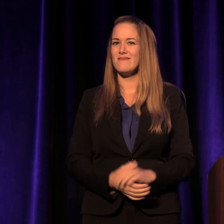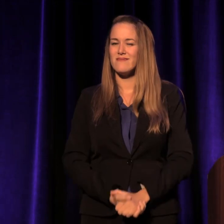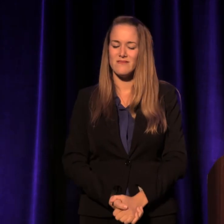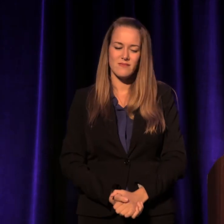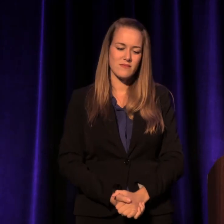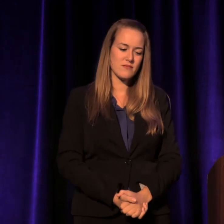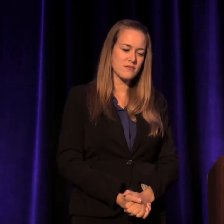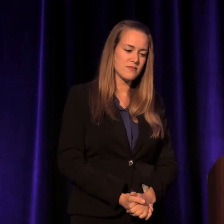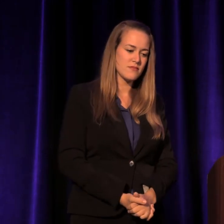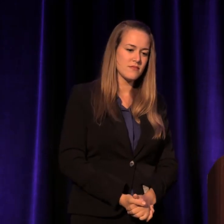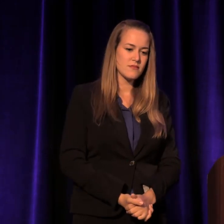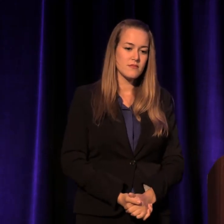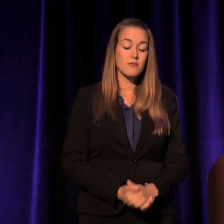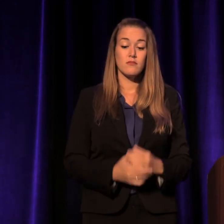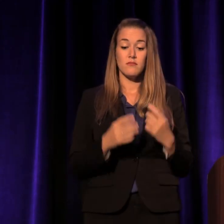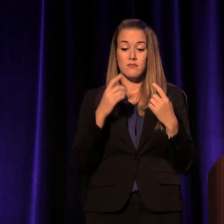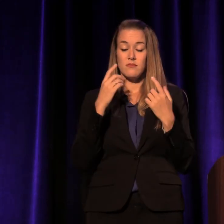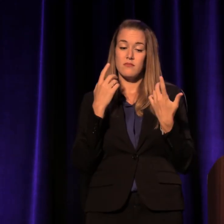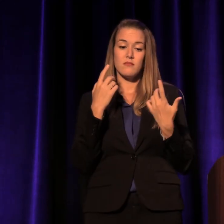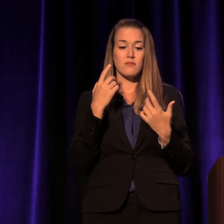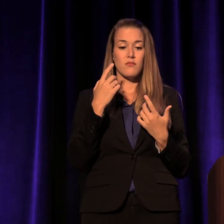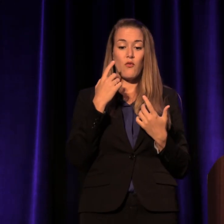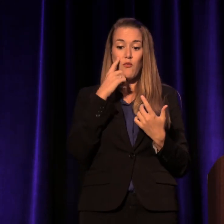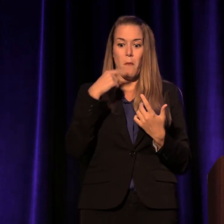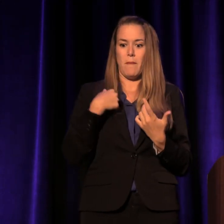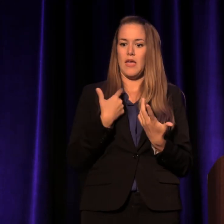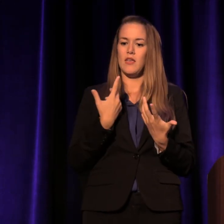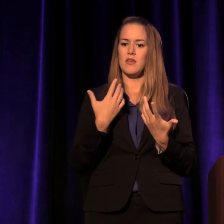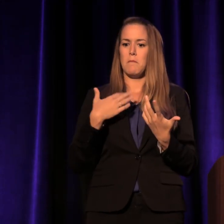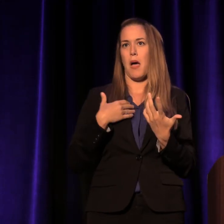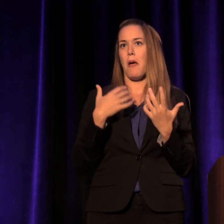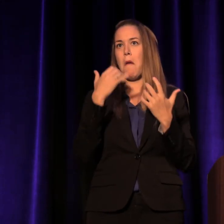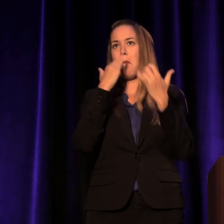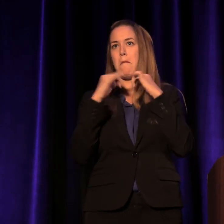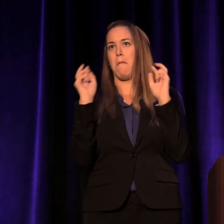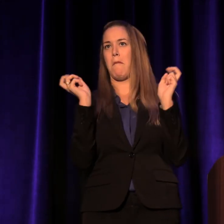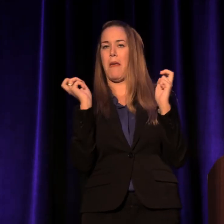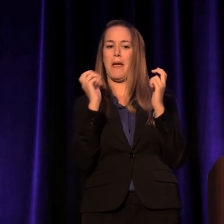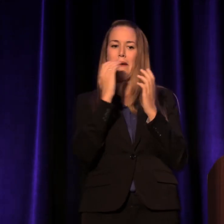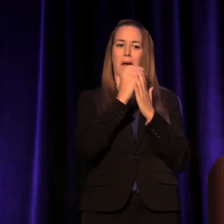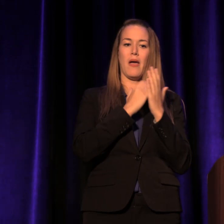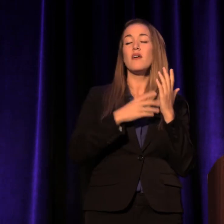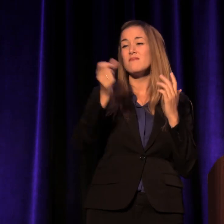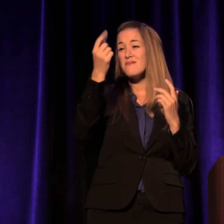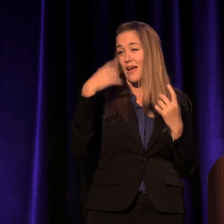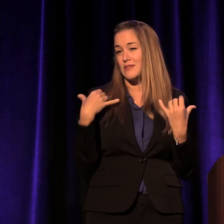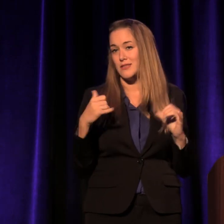What was mostly wrong with me when I did those bad things, and I still make mistakes,